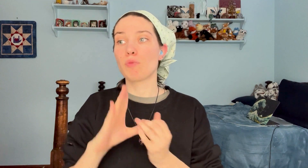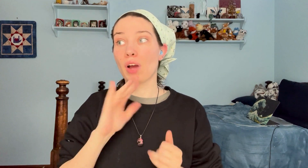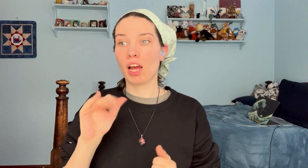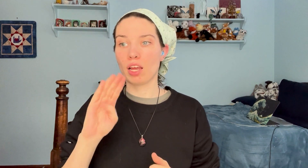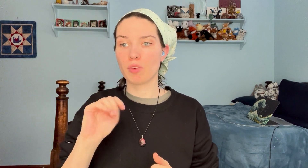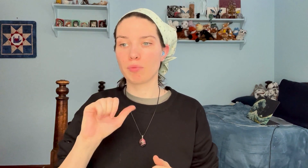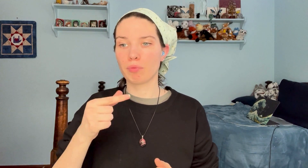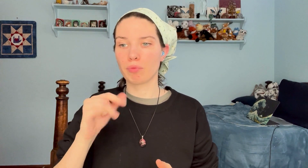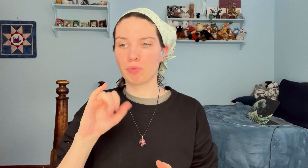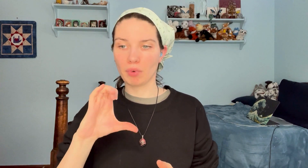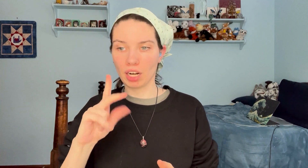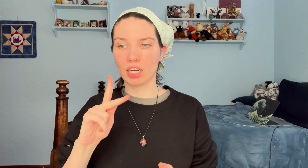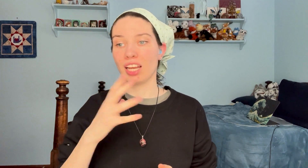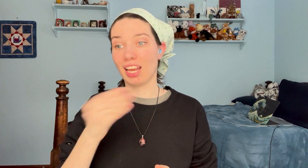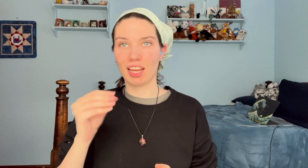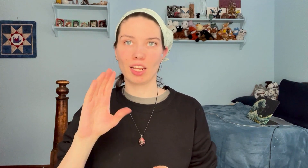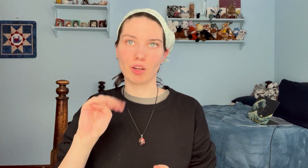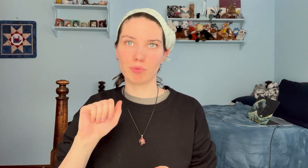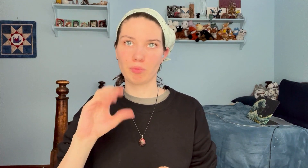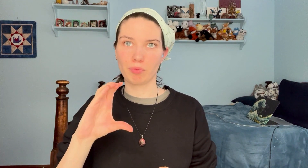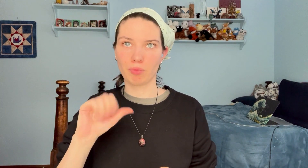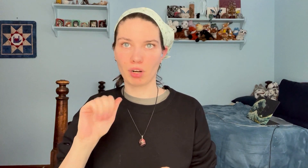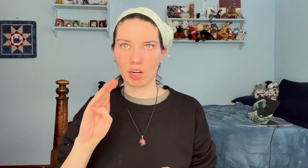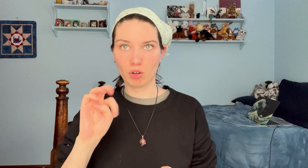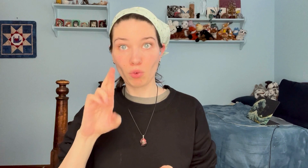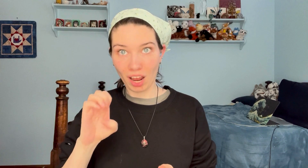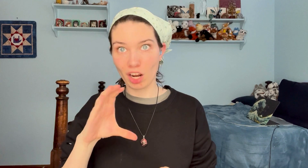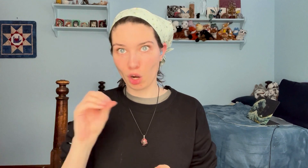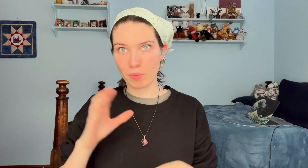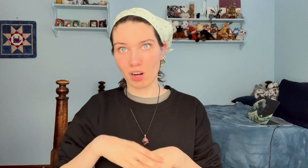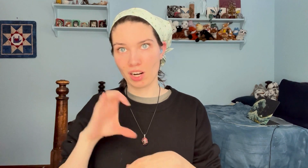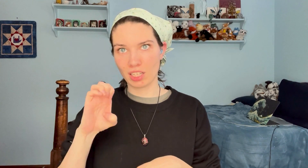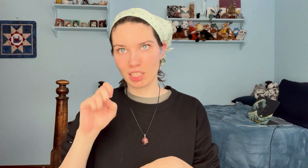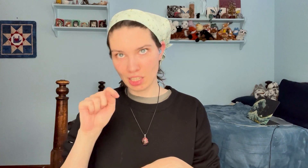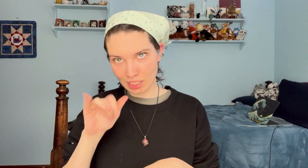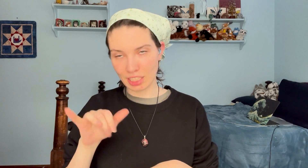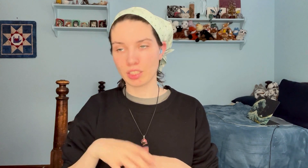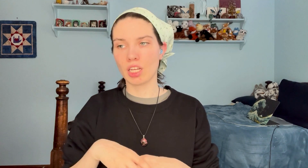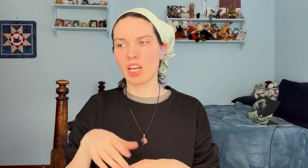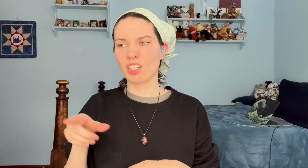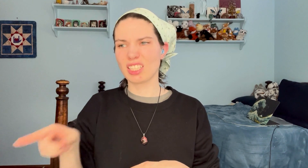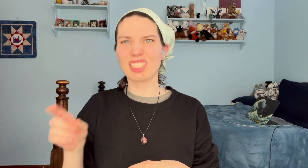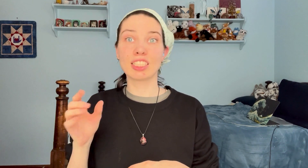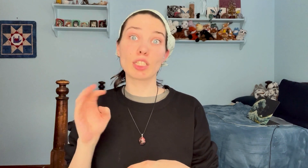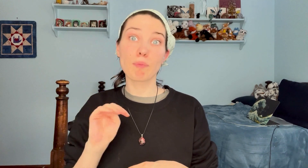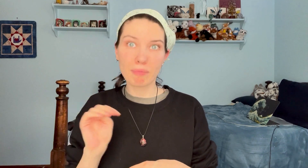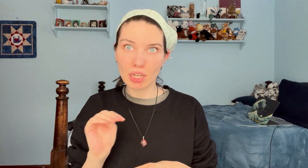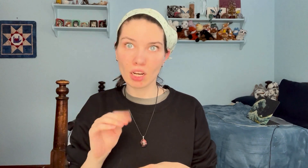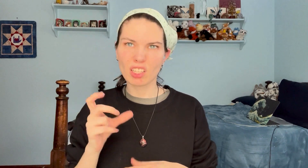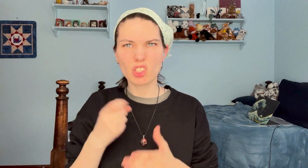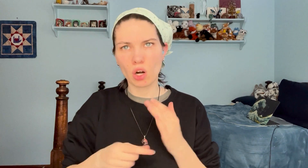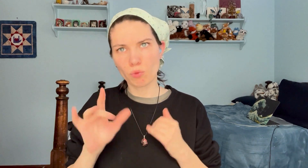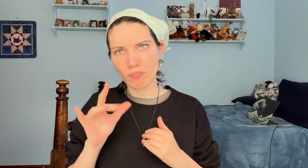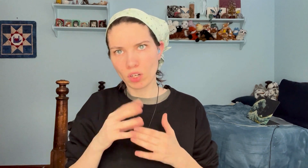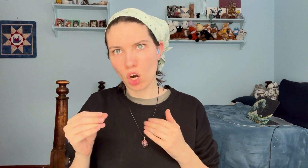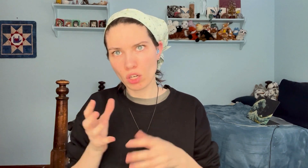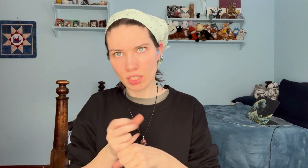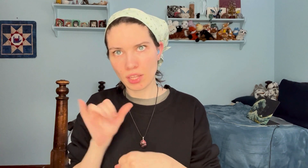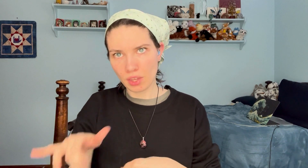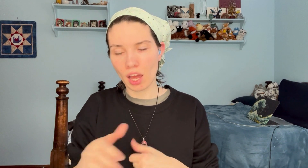By Magick And Macabre Co on Etsy This is a medium and it costs $25 to get that